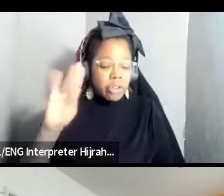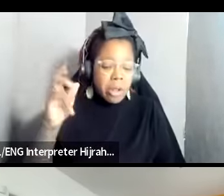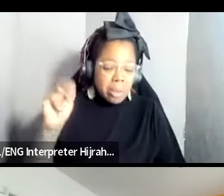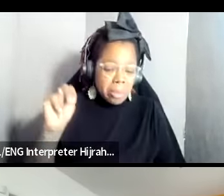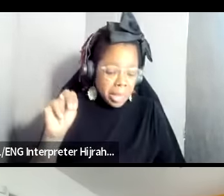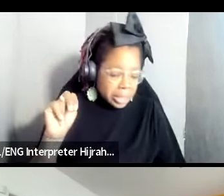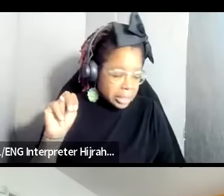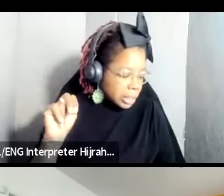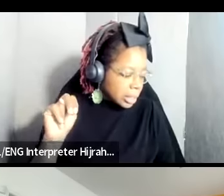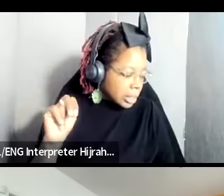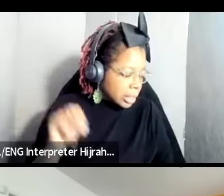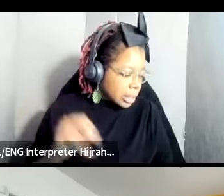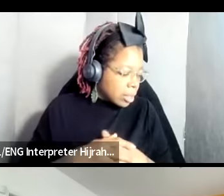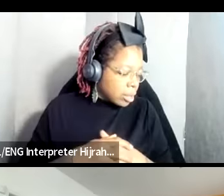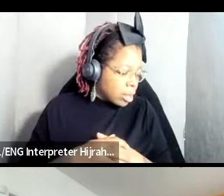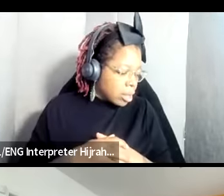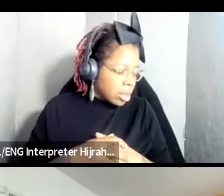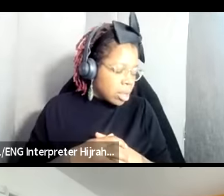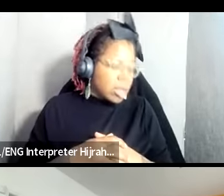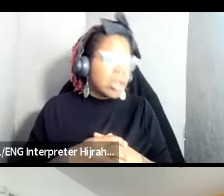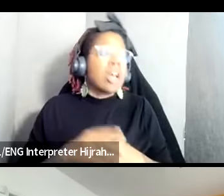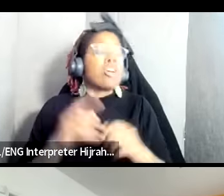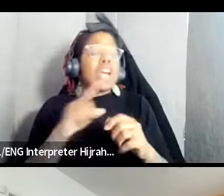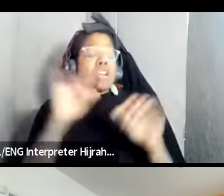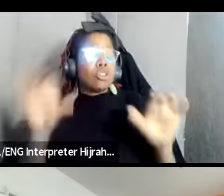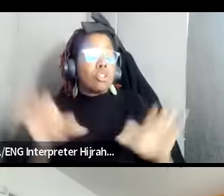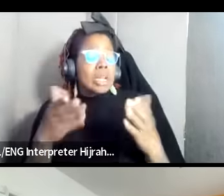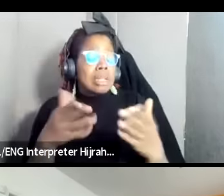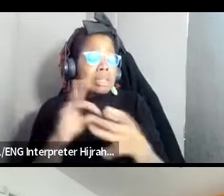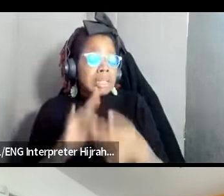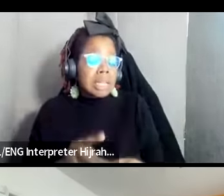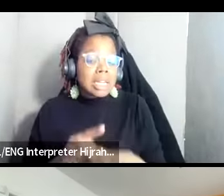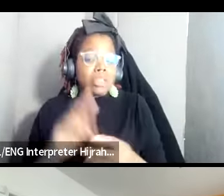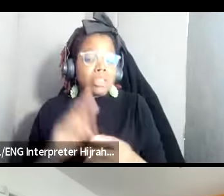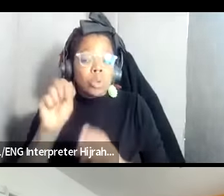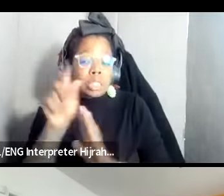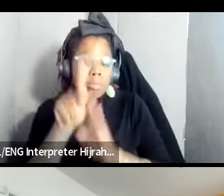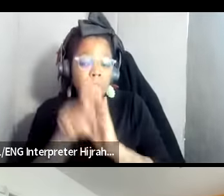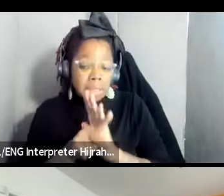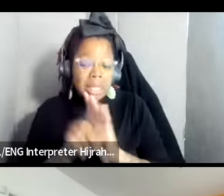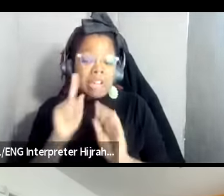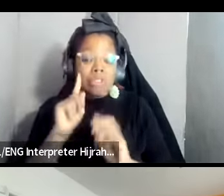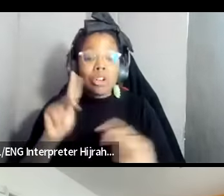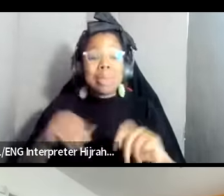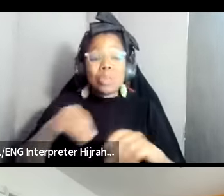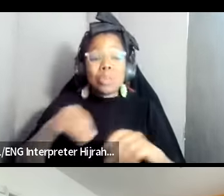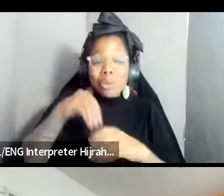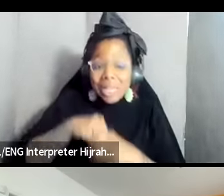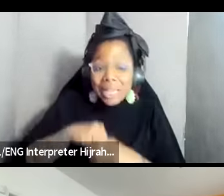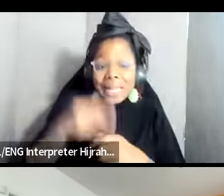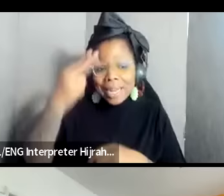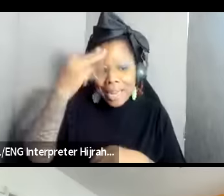mechanisms to get stuff done in terms of policy and then for folks that are in Haiti um I would